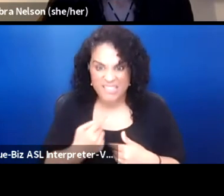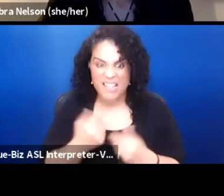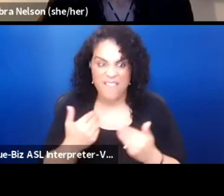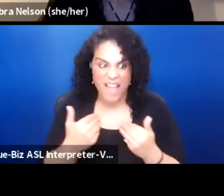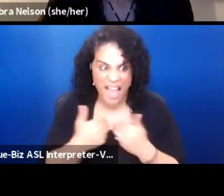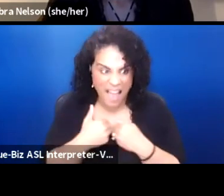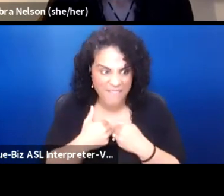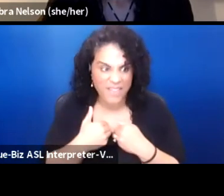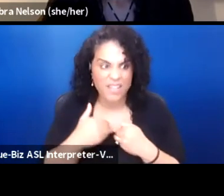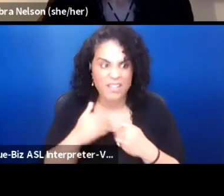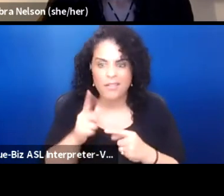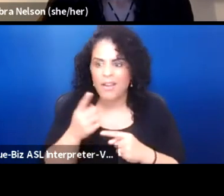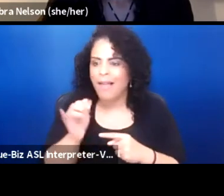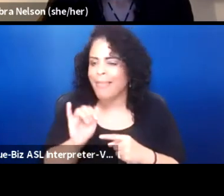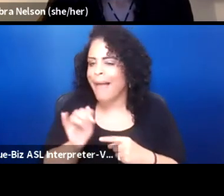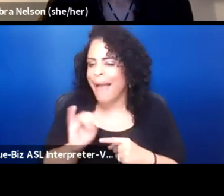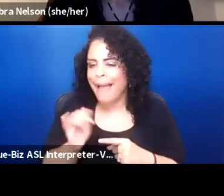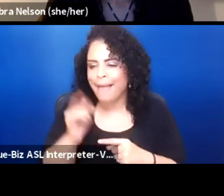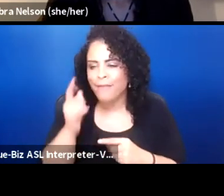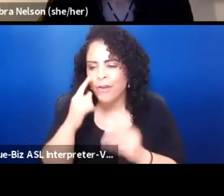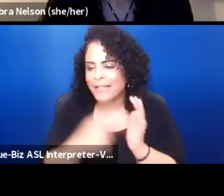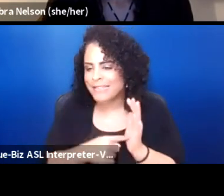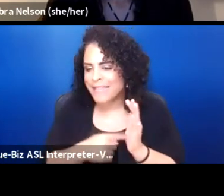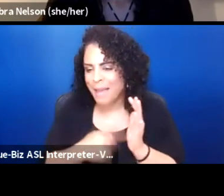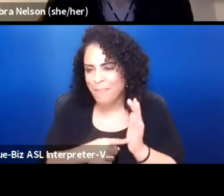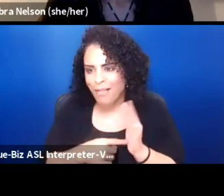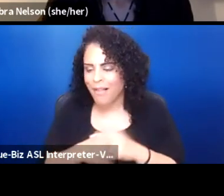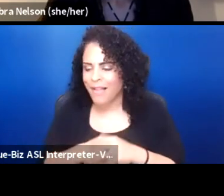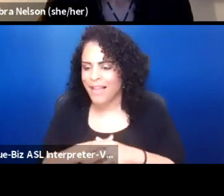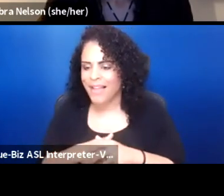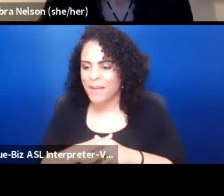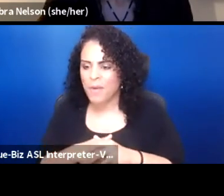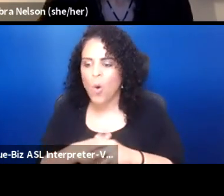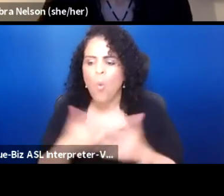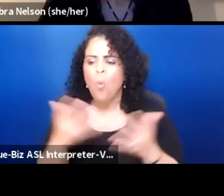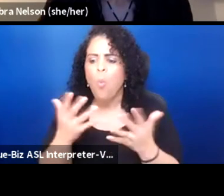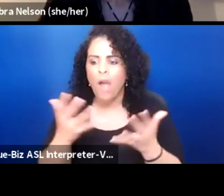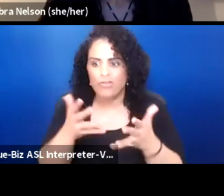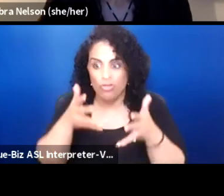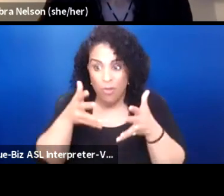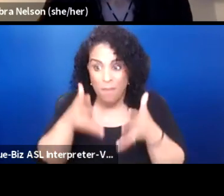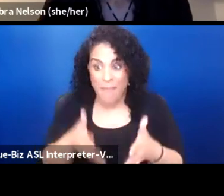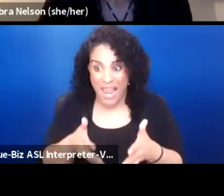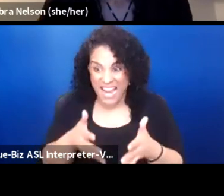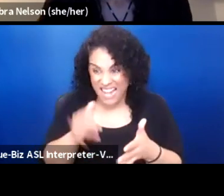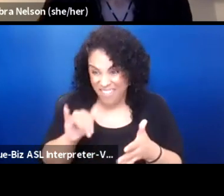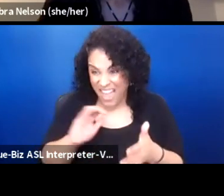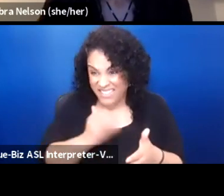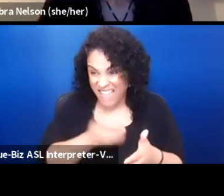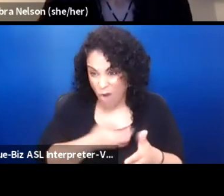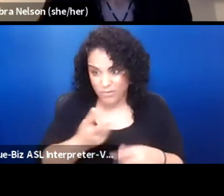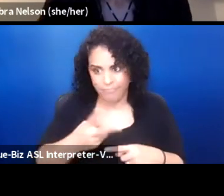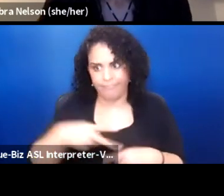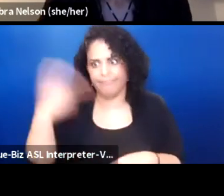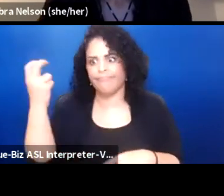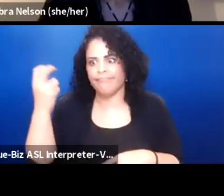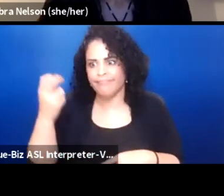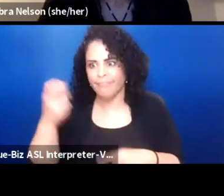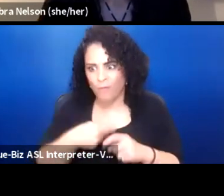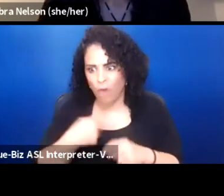just like what's remaining that's ours, taken away from us or appropriate or stolen.